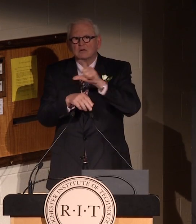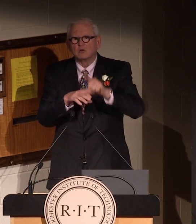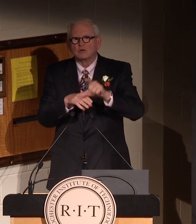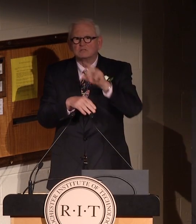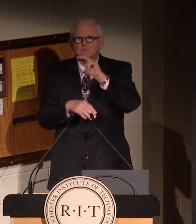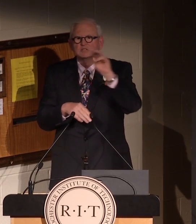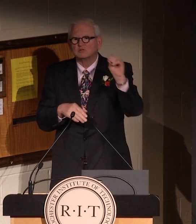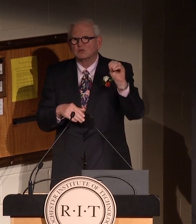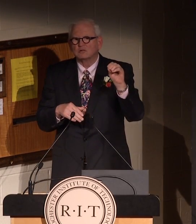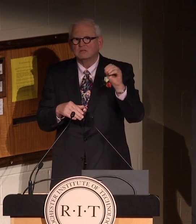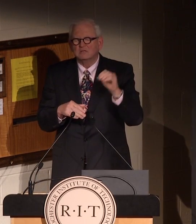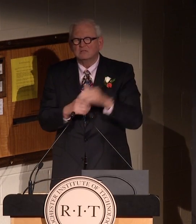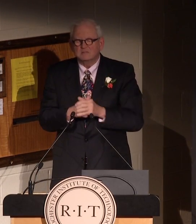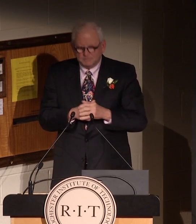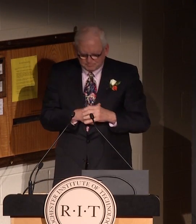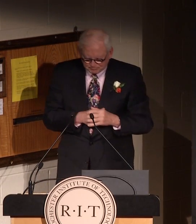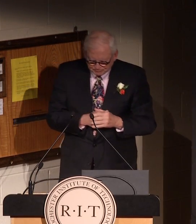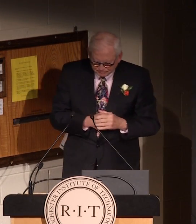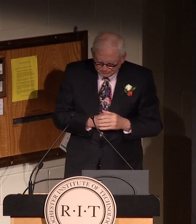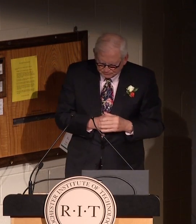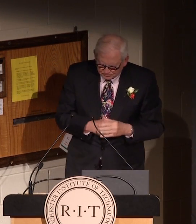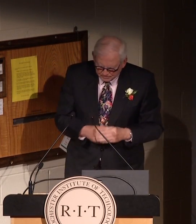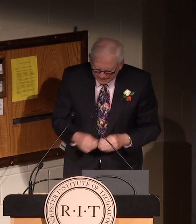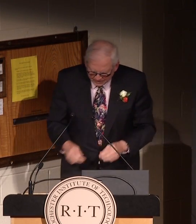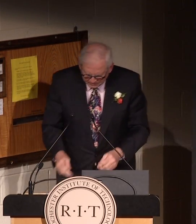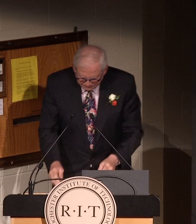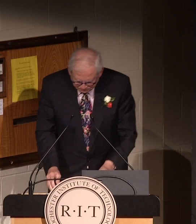We both lived together in St. Louis, Missouri back at that